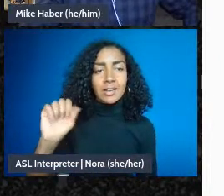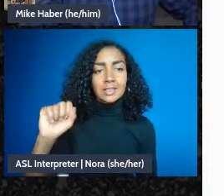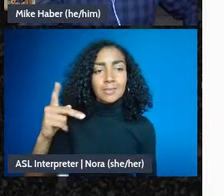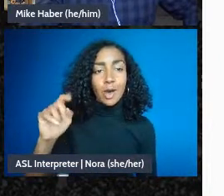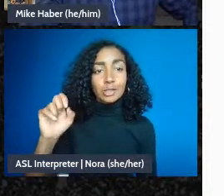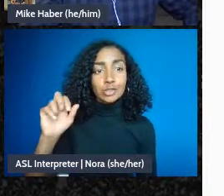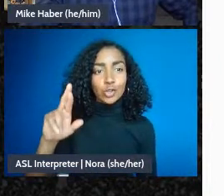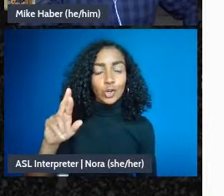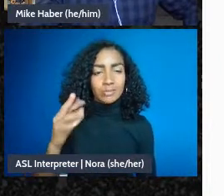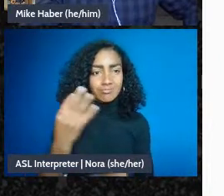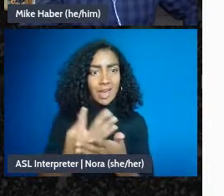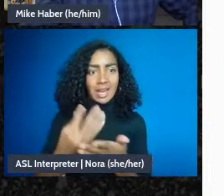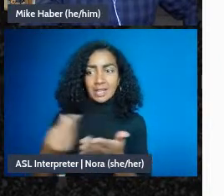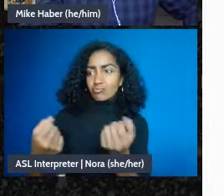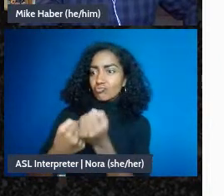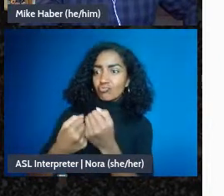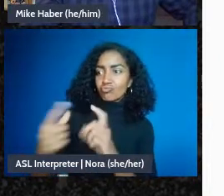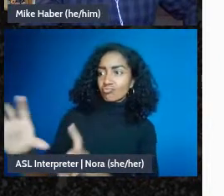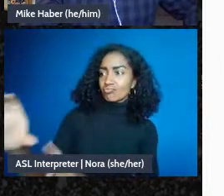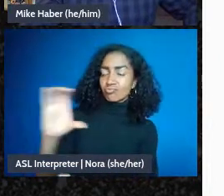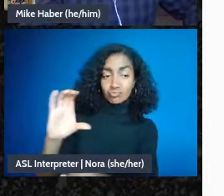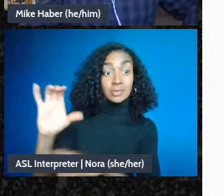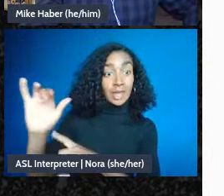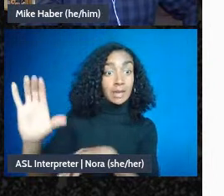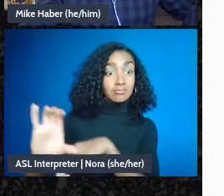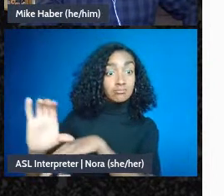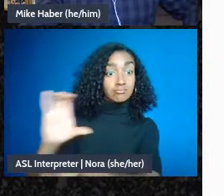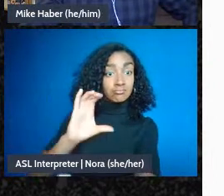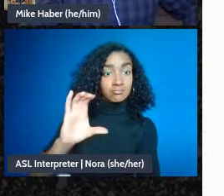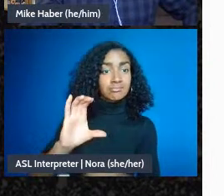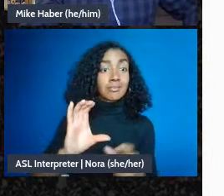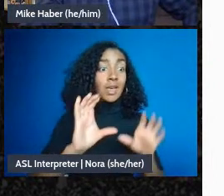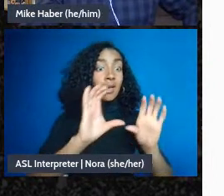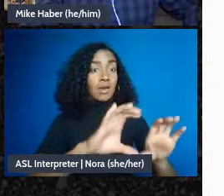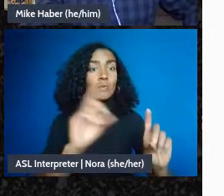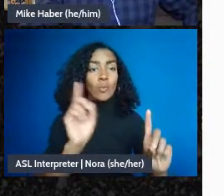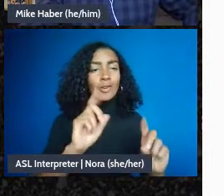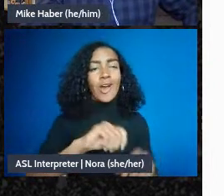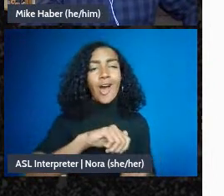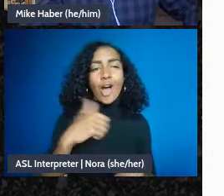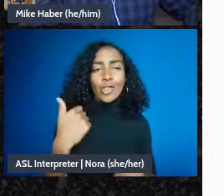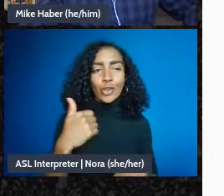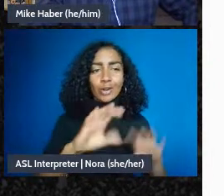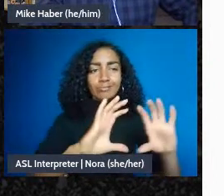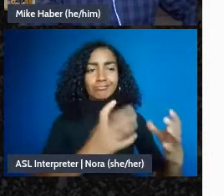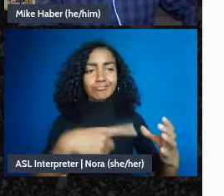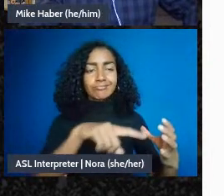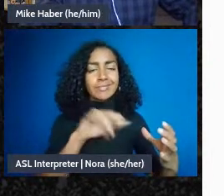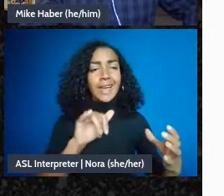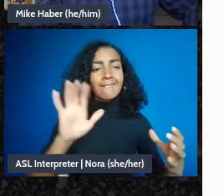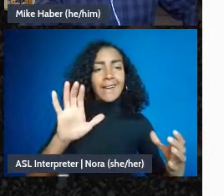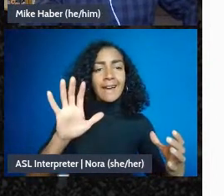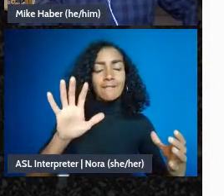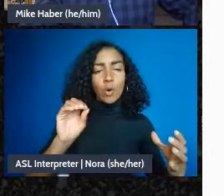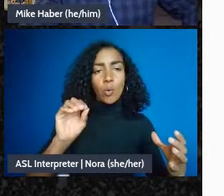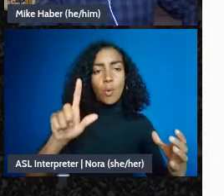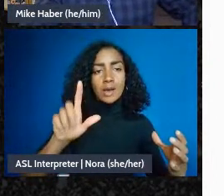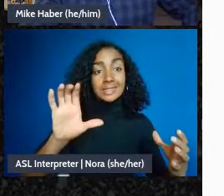into the bank account of another entity, usually a 501c3 entity and they have a contract with